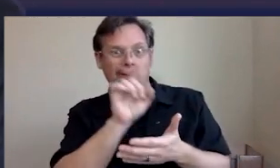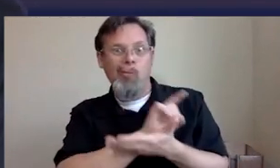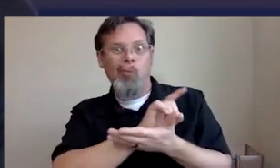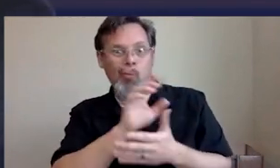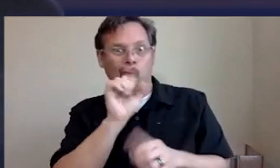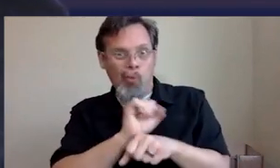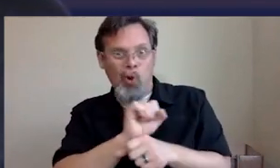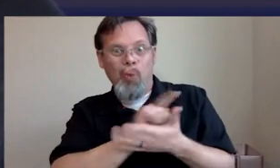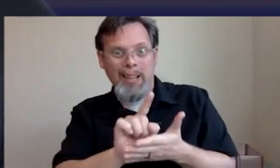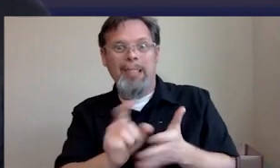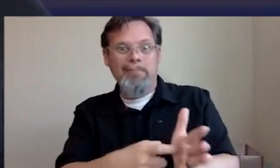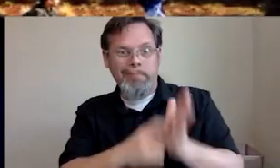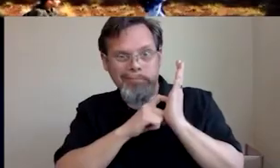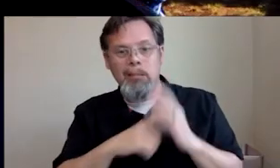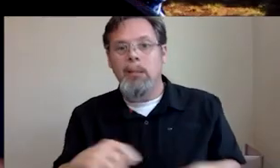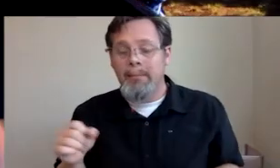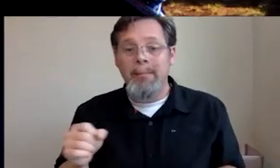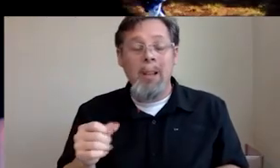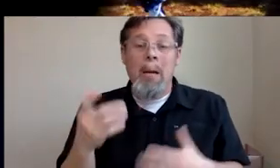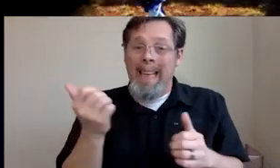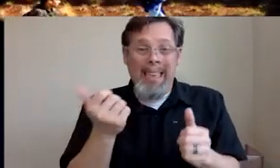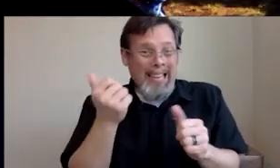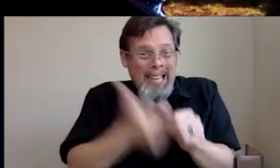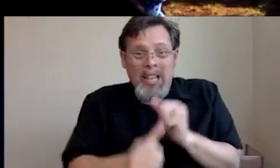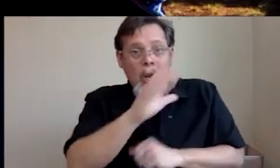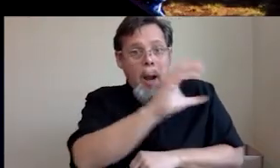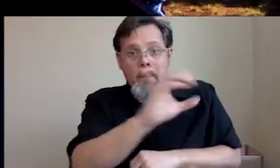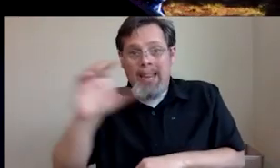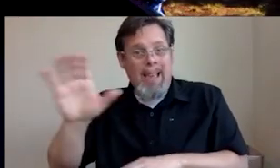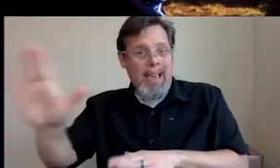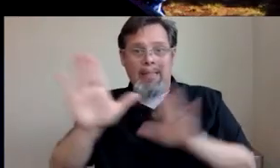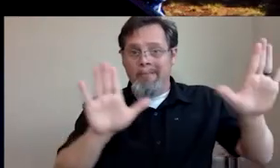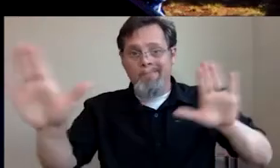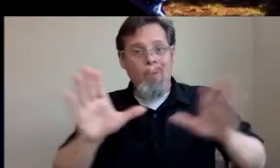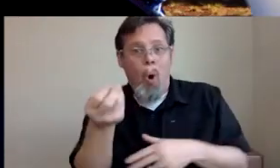mandatory. So every company has its own culture, so you just have to find out what it is. But